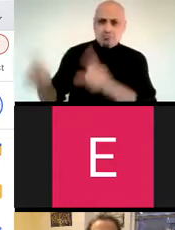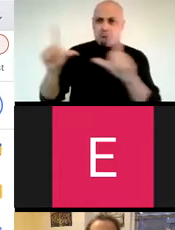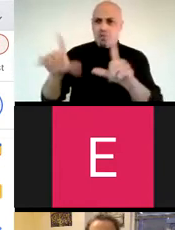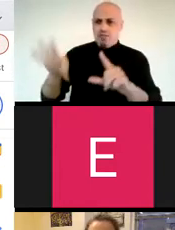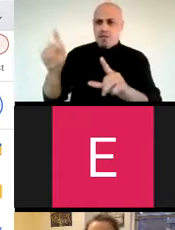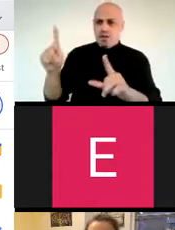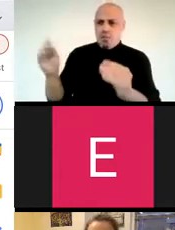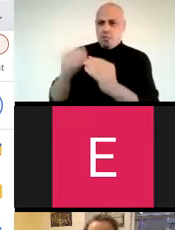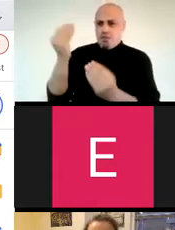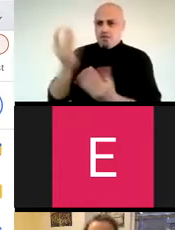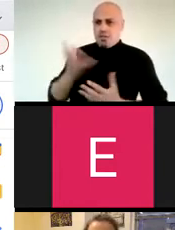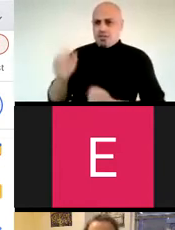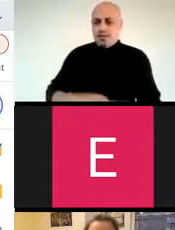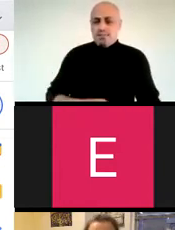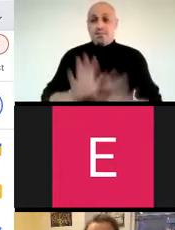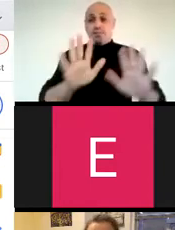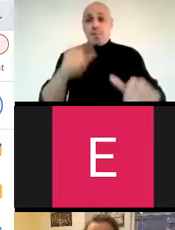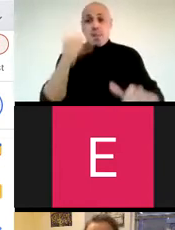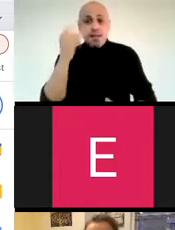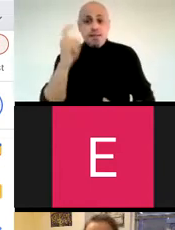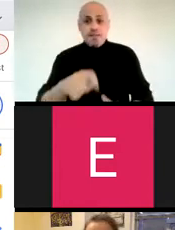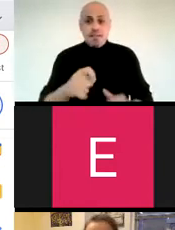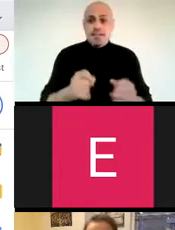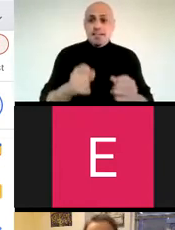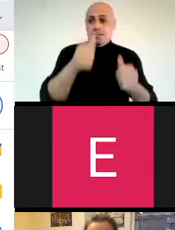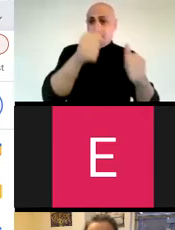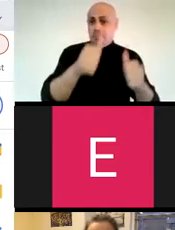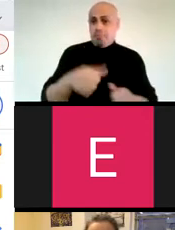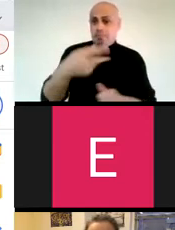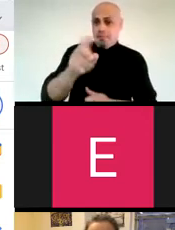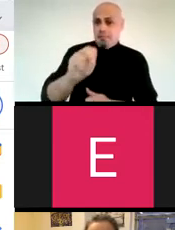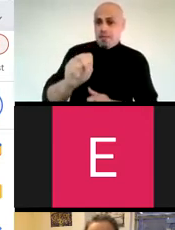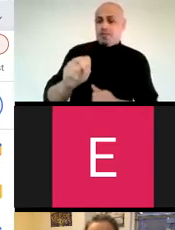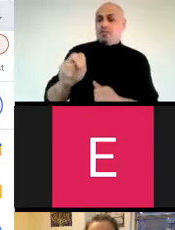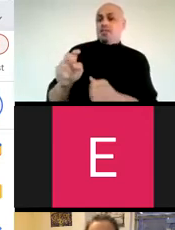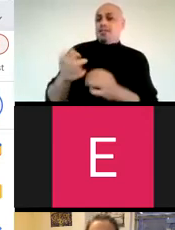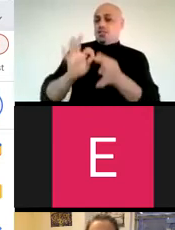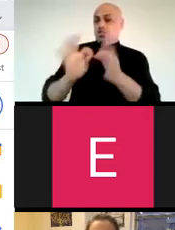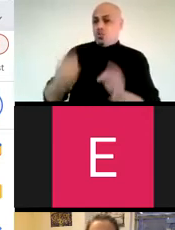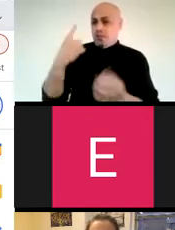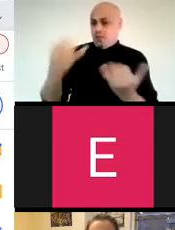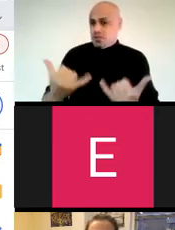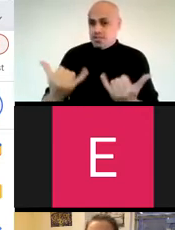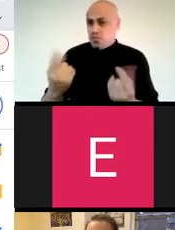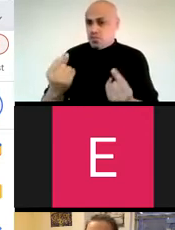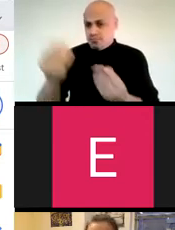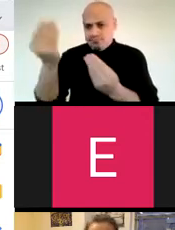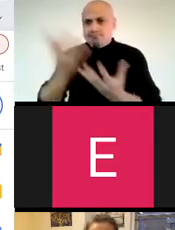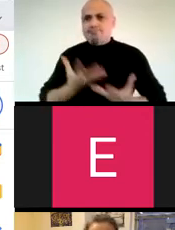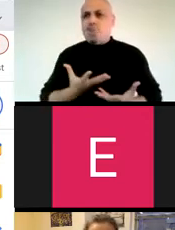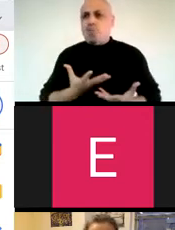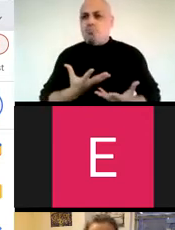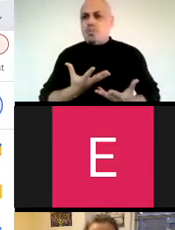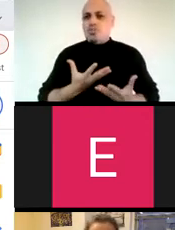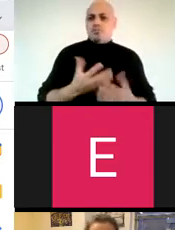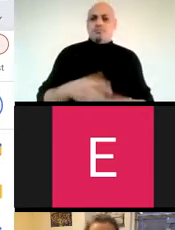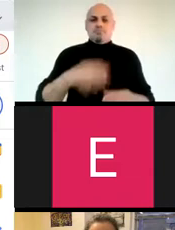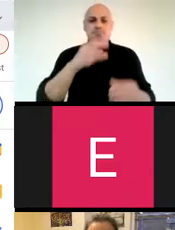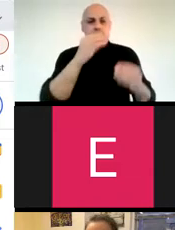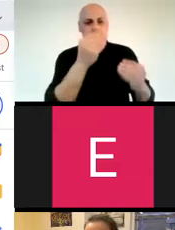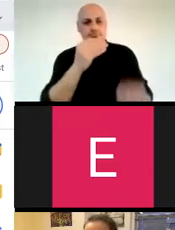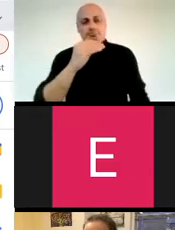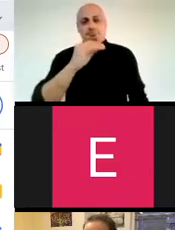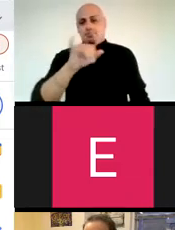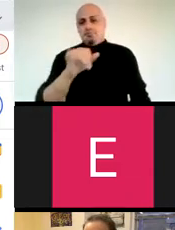doing, and if you need permission to multi-pin our ASL interpreters for today please let my colleague